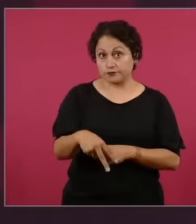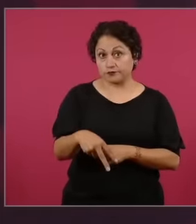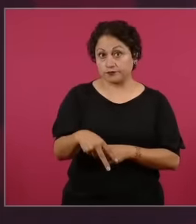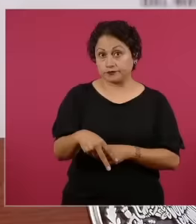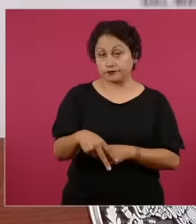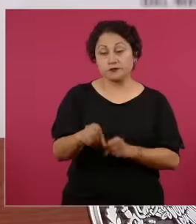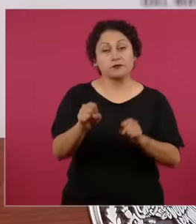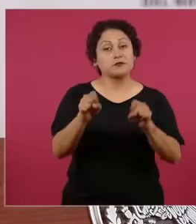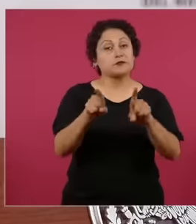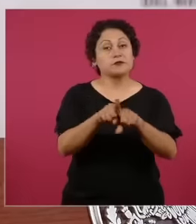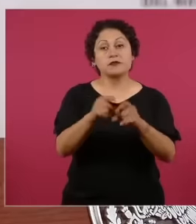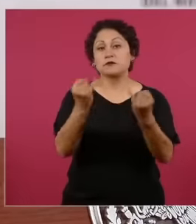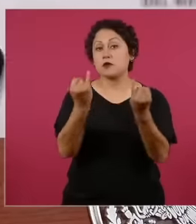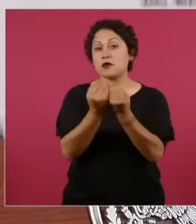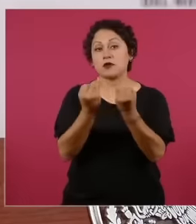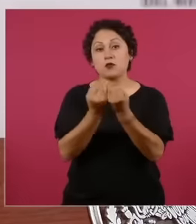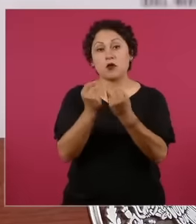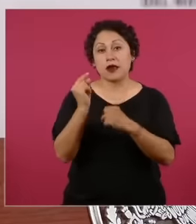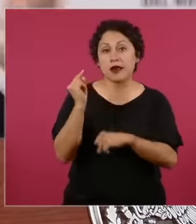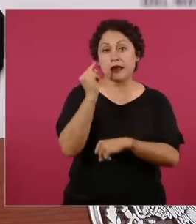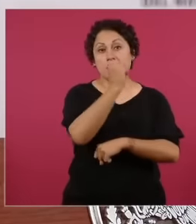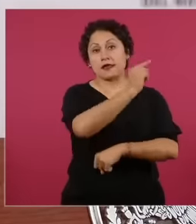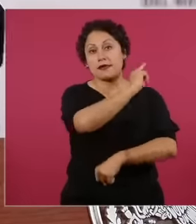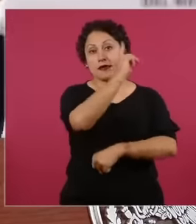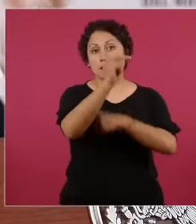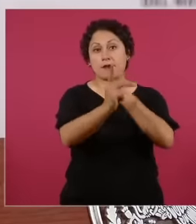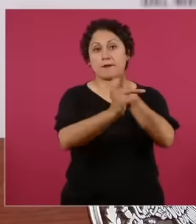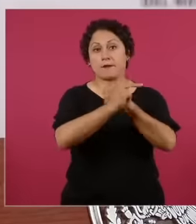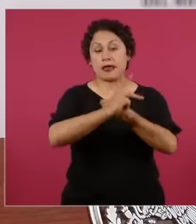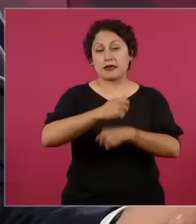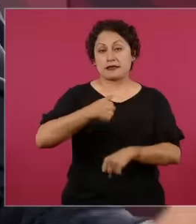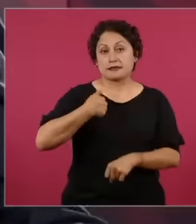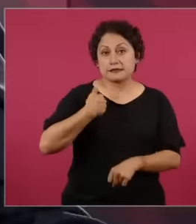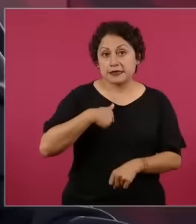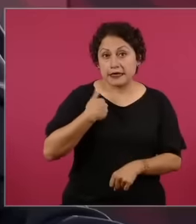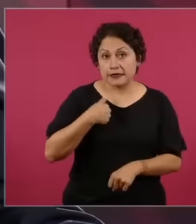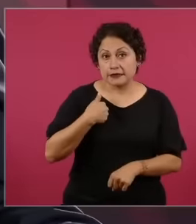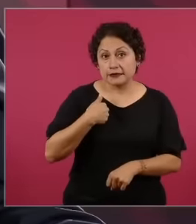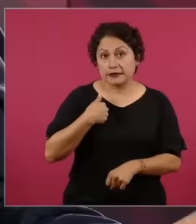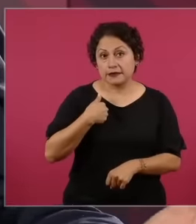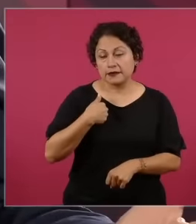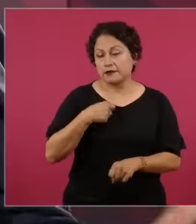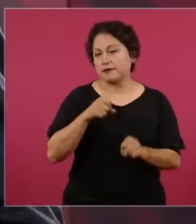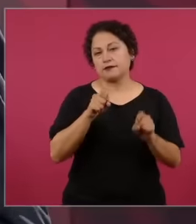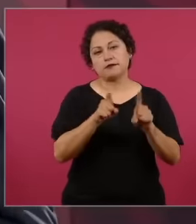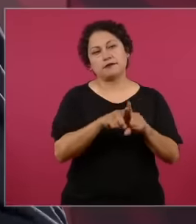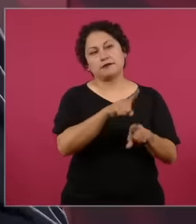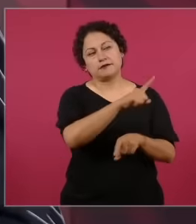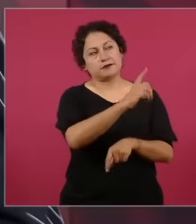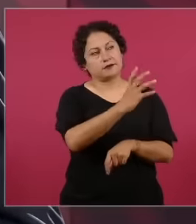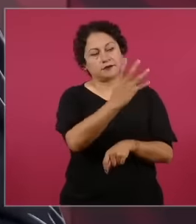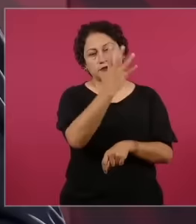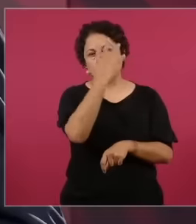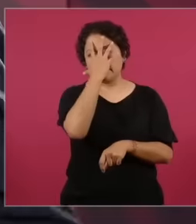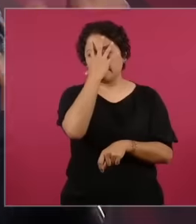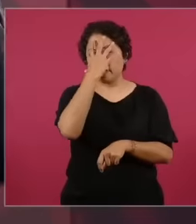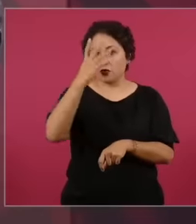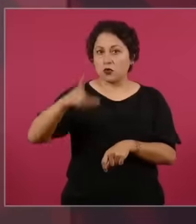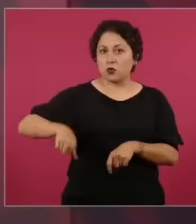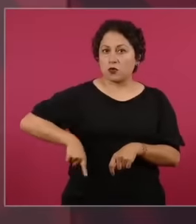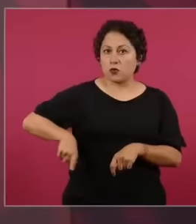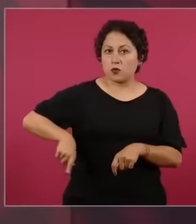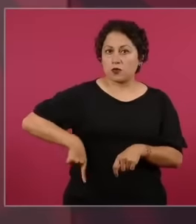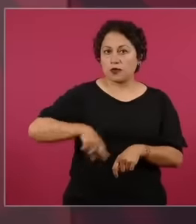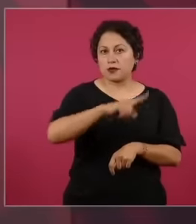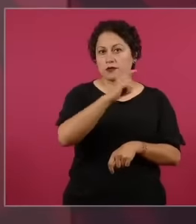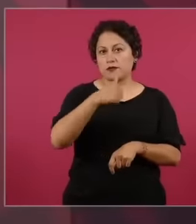that it is also a shame. With all due respect, it seems that